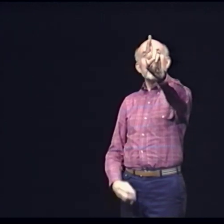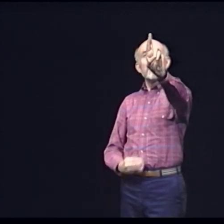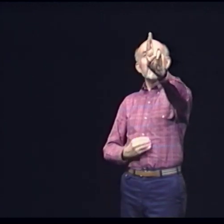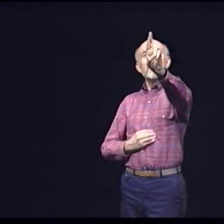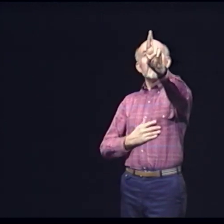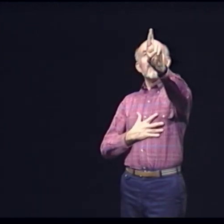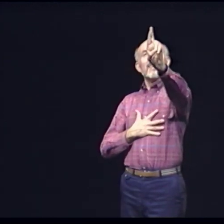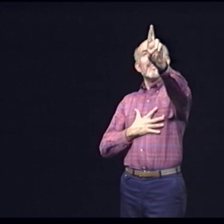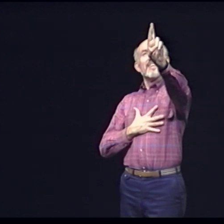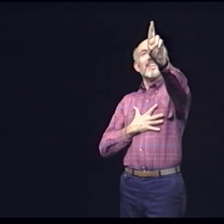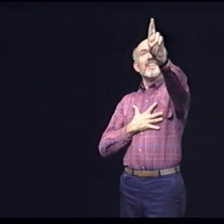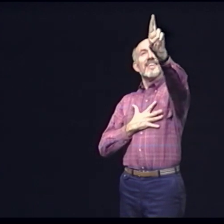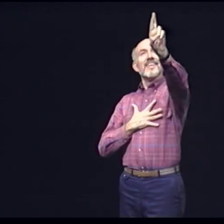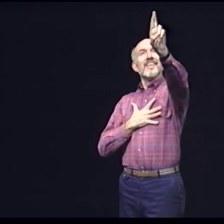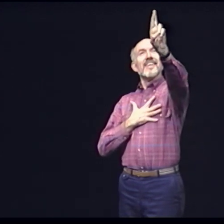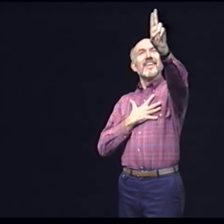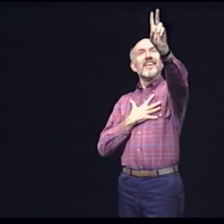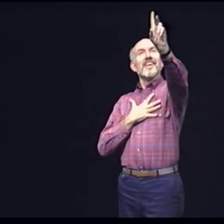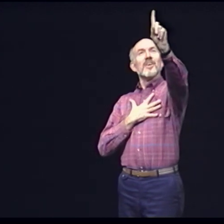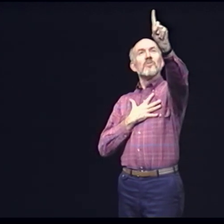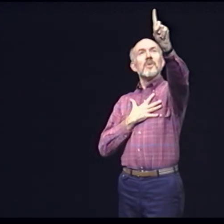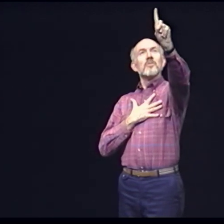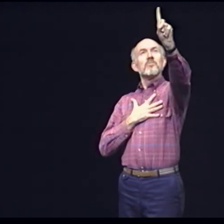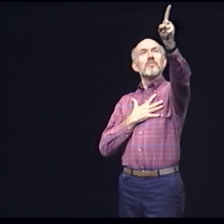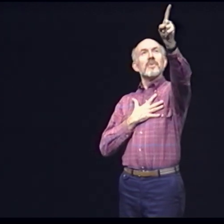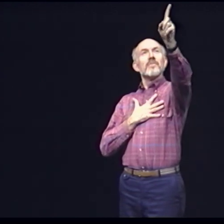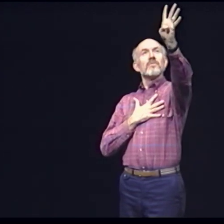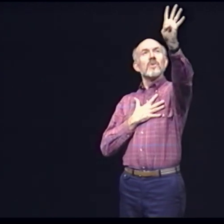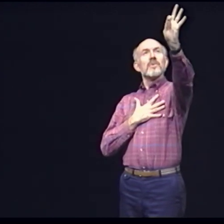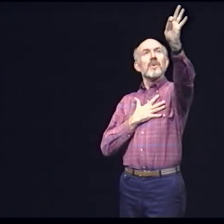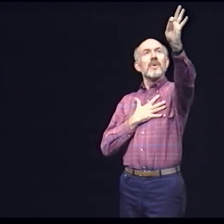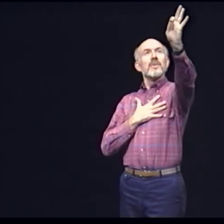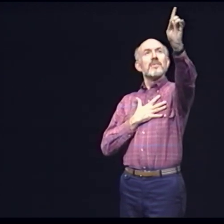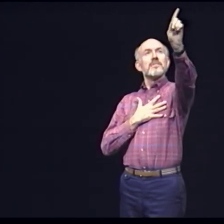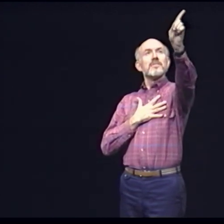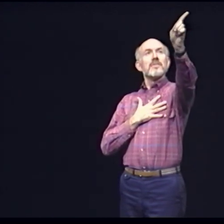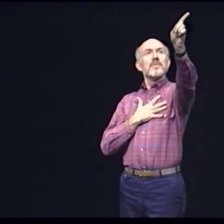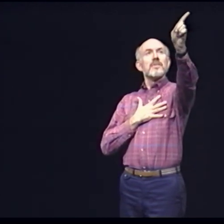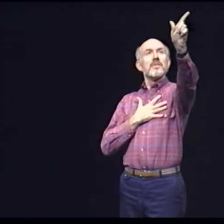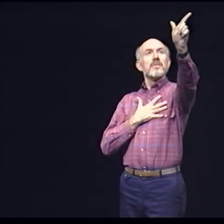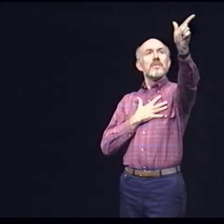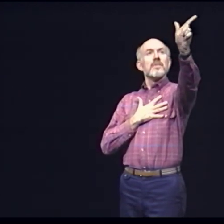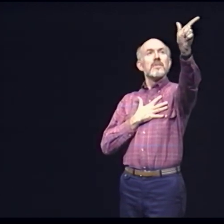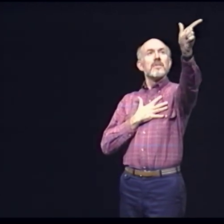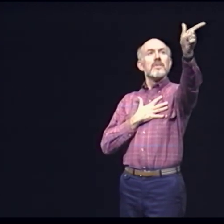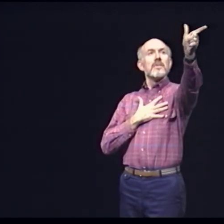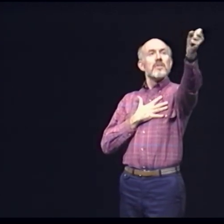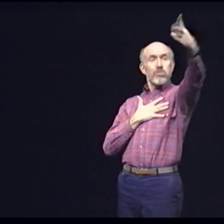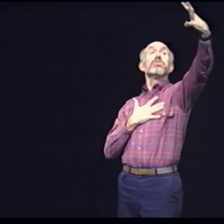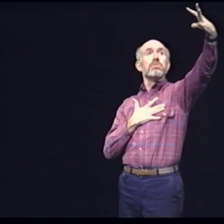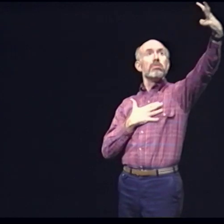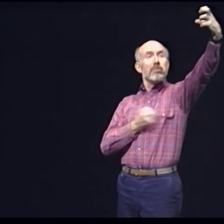And the lift-off of the Challenger inspired me One minute, 49 seconds later - explosion